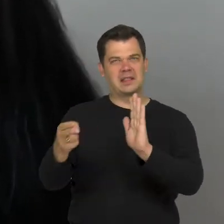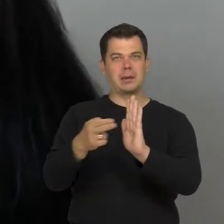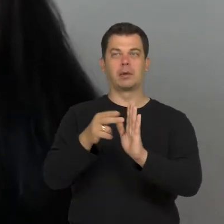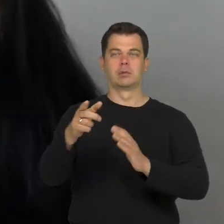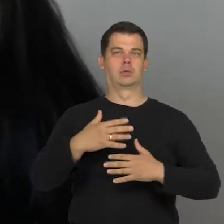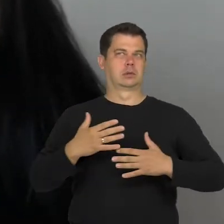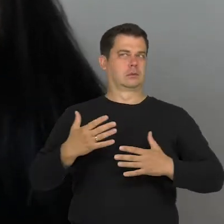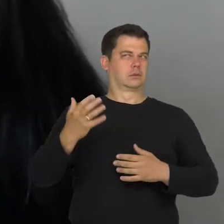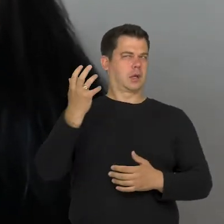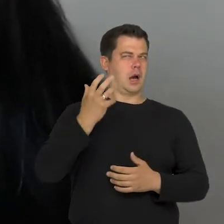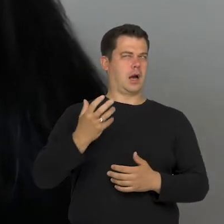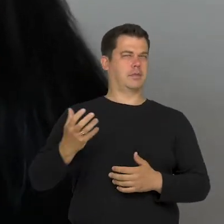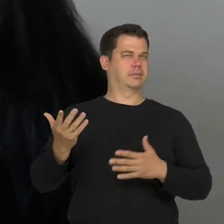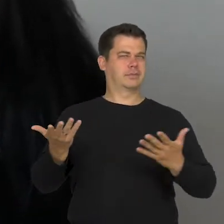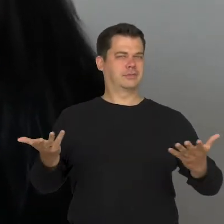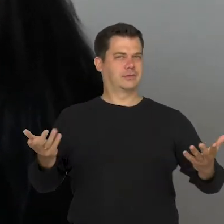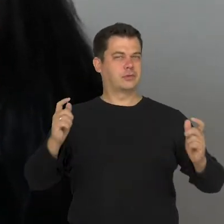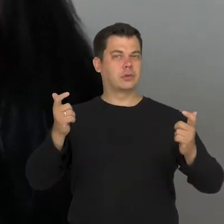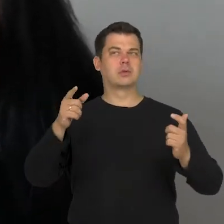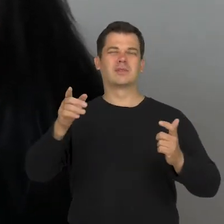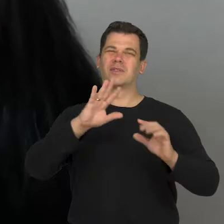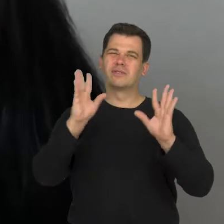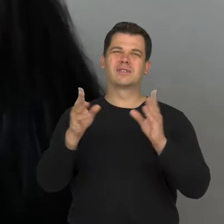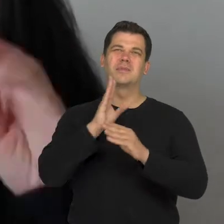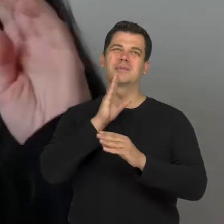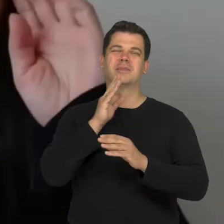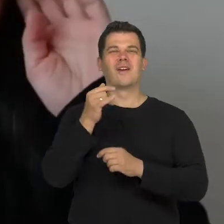and carry all these negative interpretations.